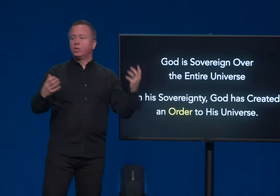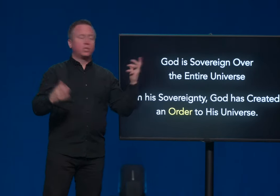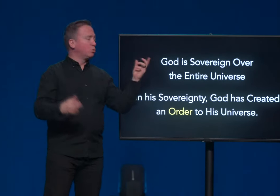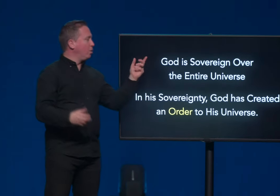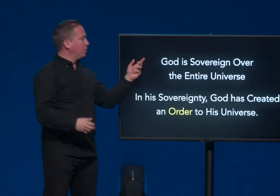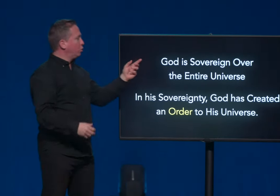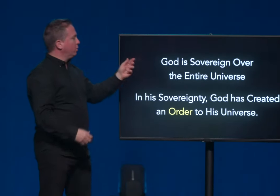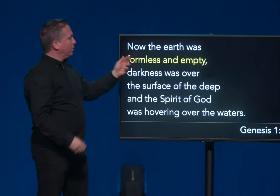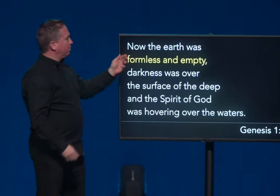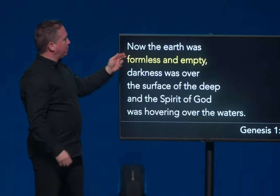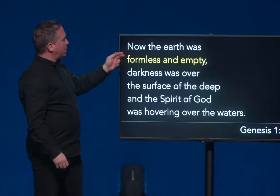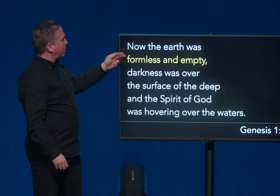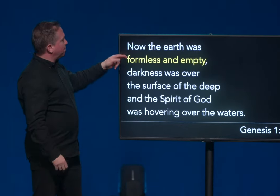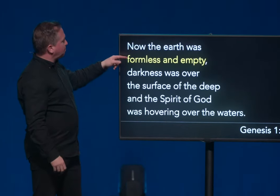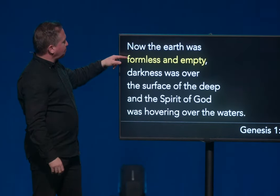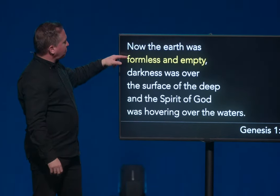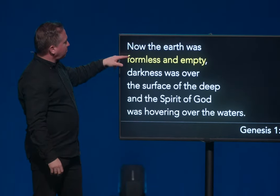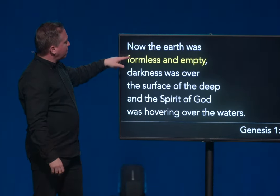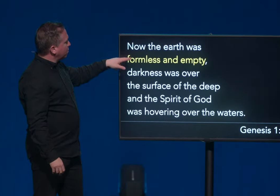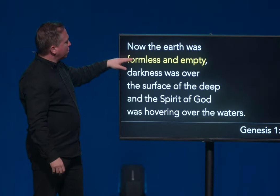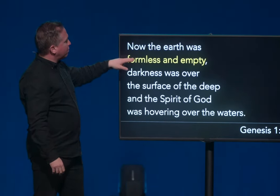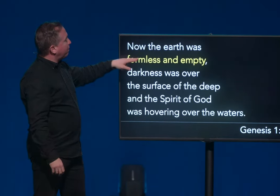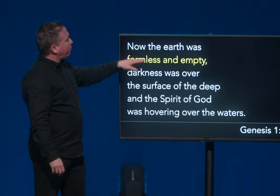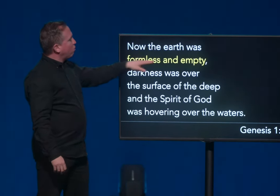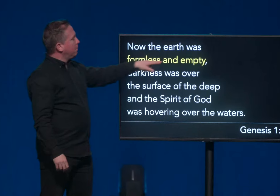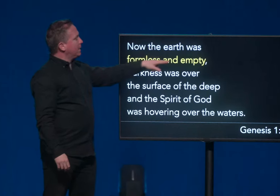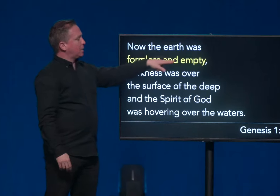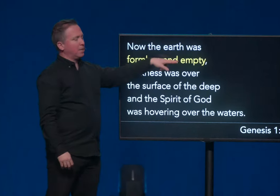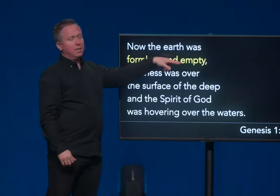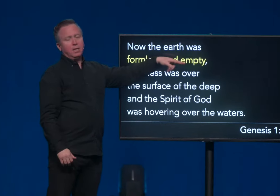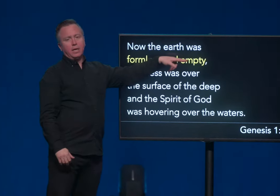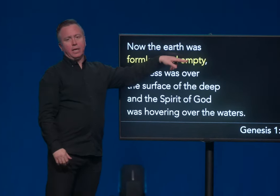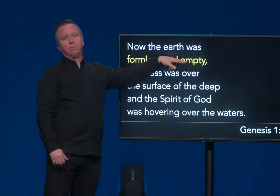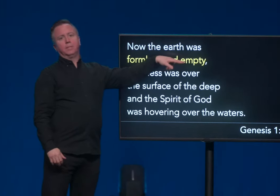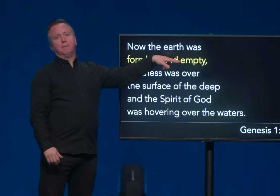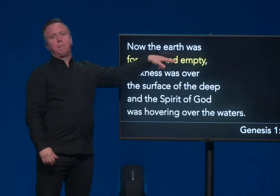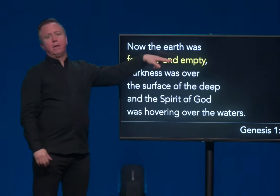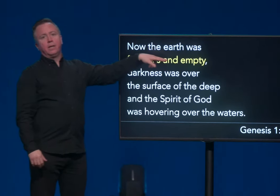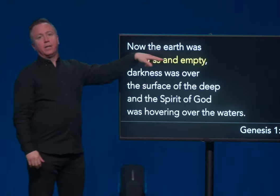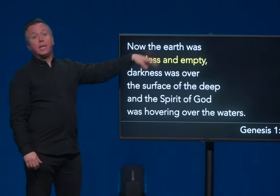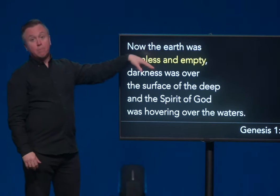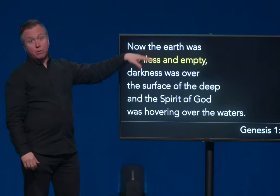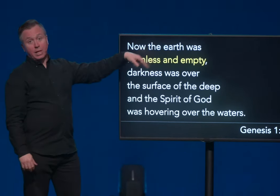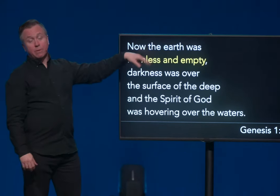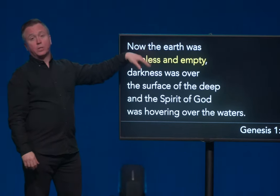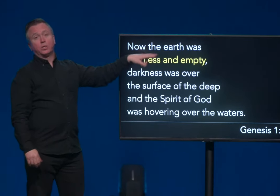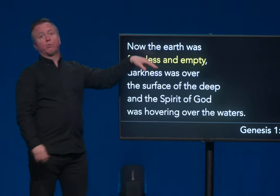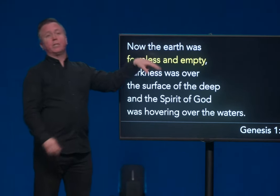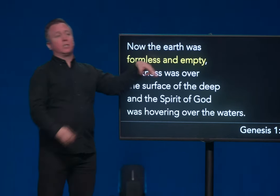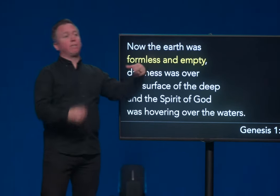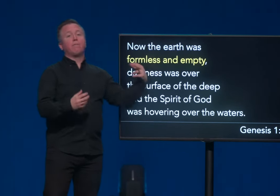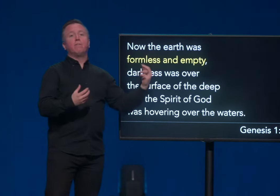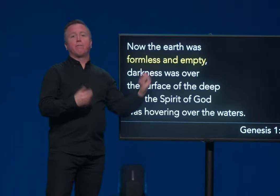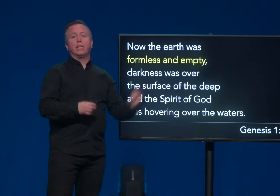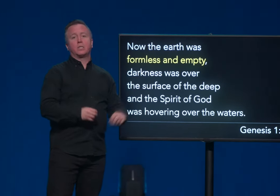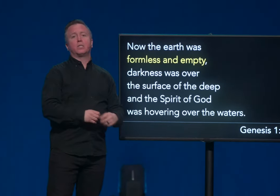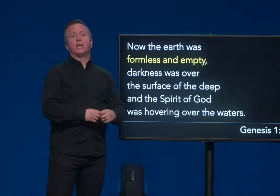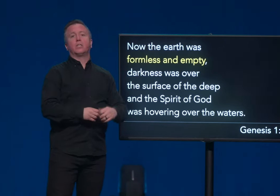Genesis one two It said the Earth is formless and empty. In Hebrew, the language is written. It's a fun phrase to say.